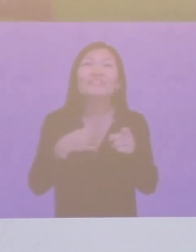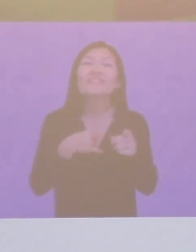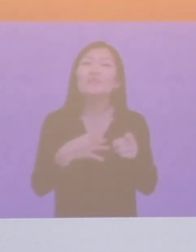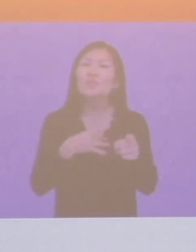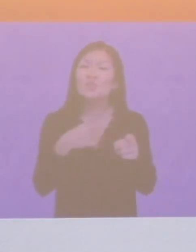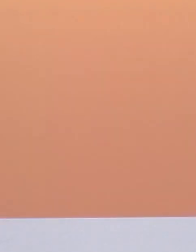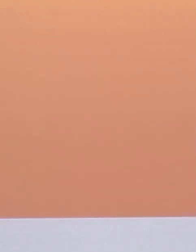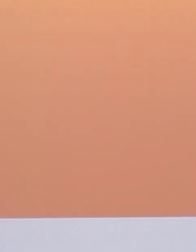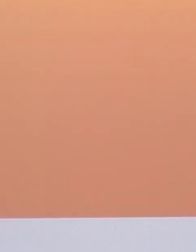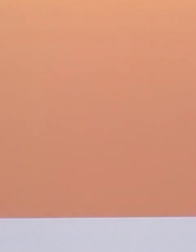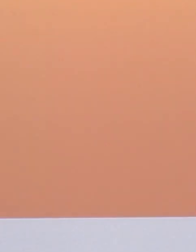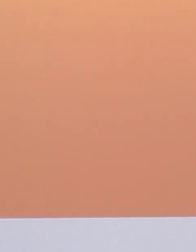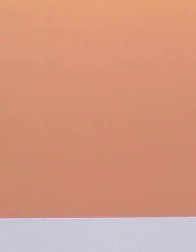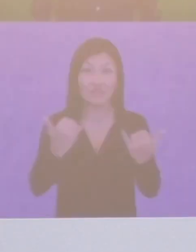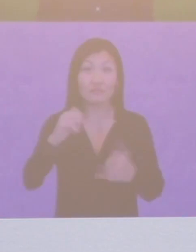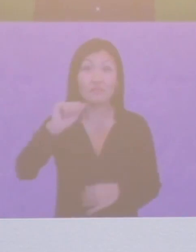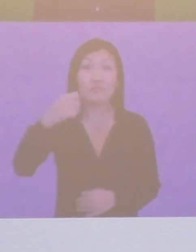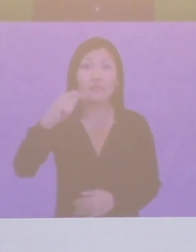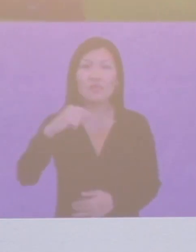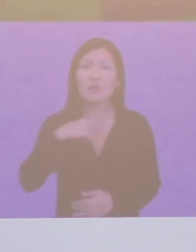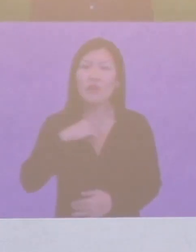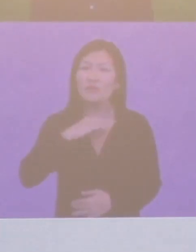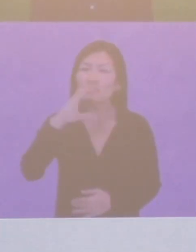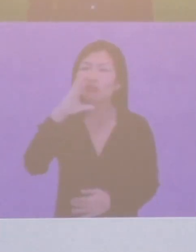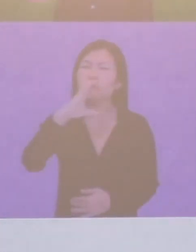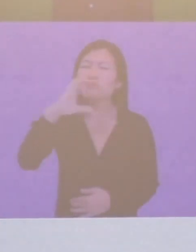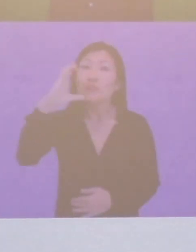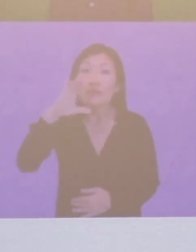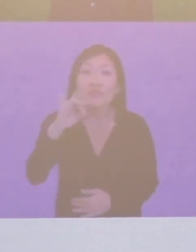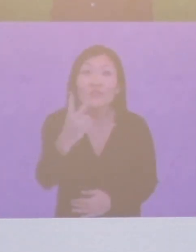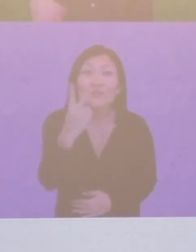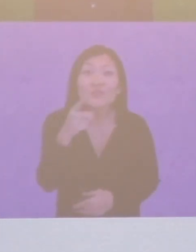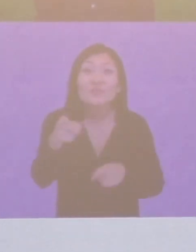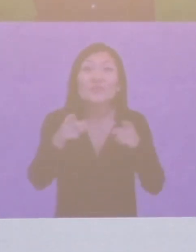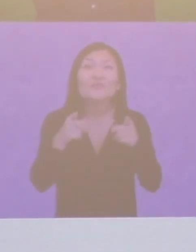Really four, but the two out of the four are Black.